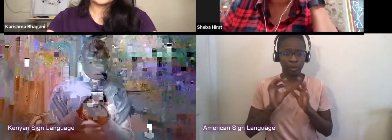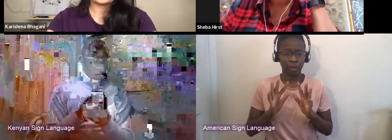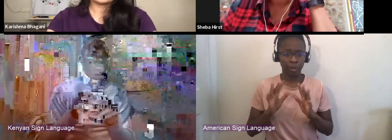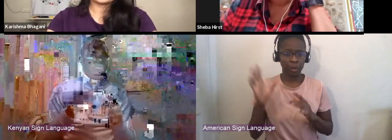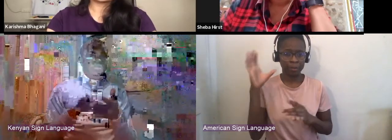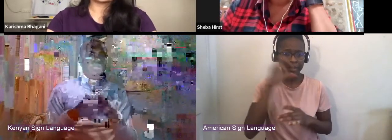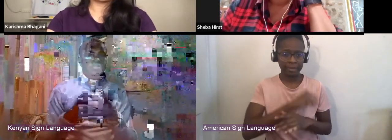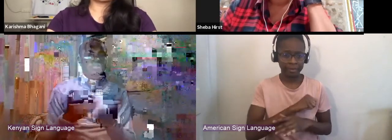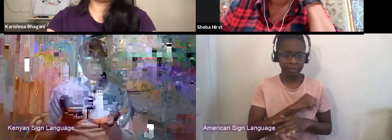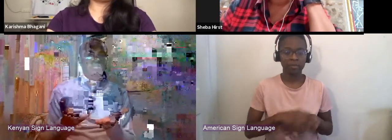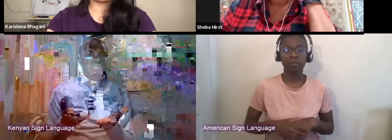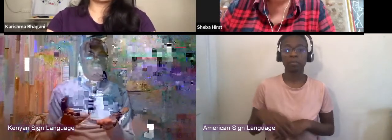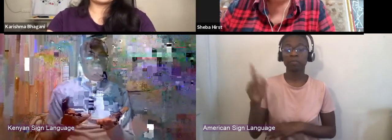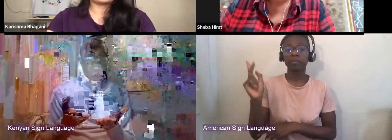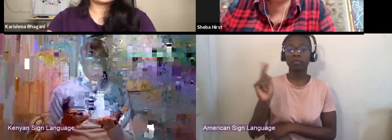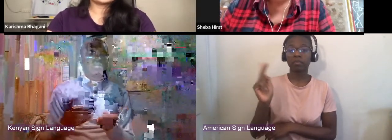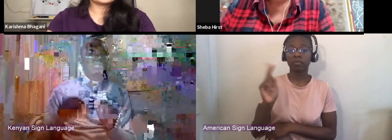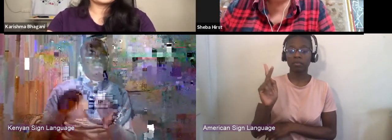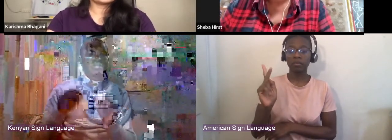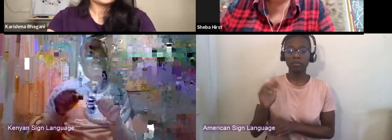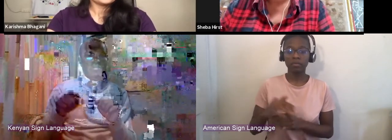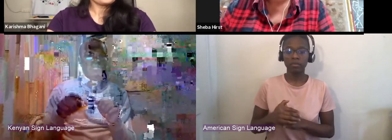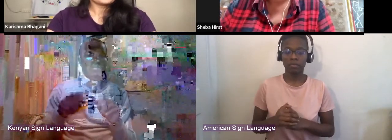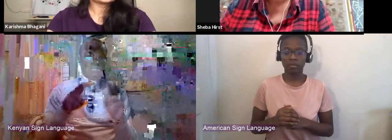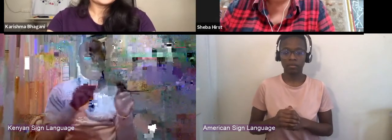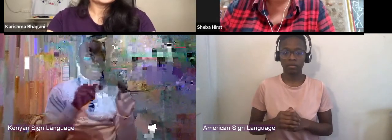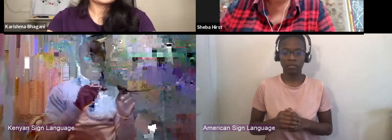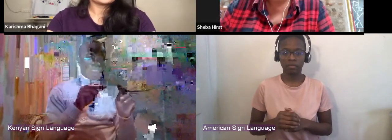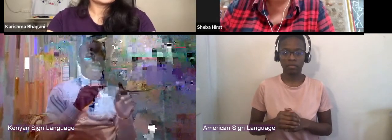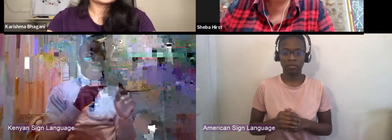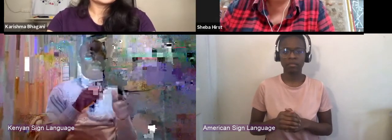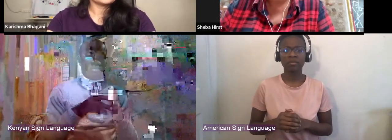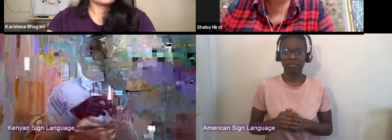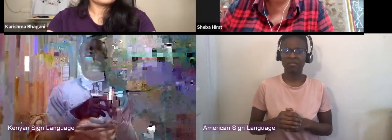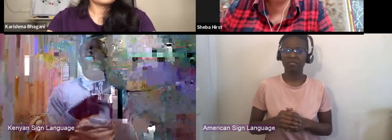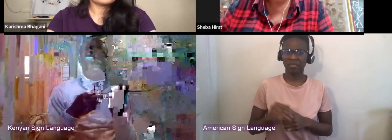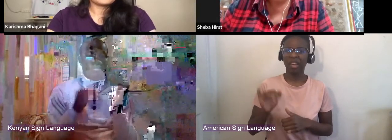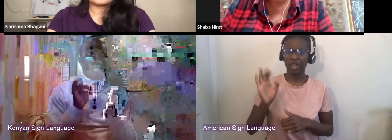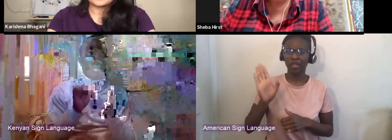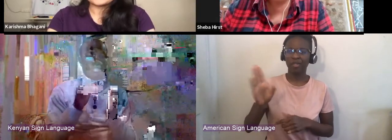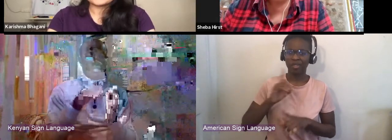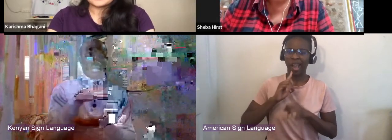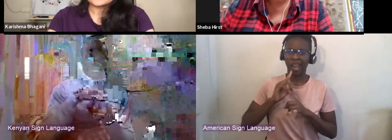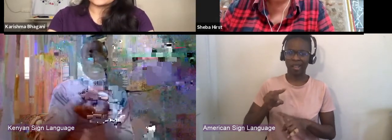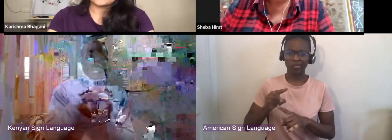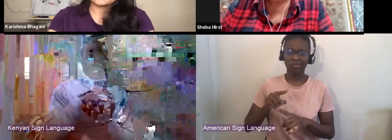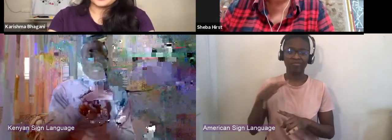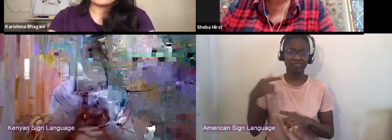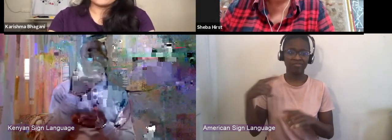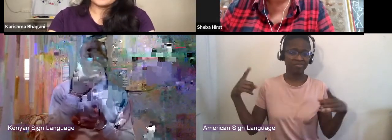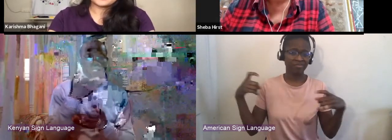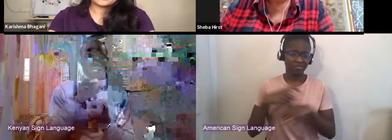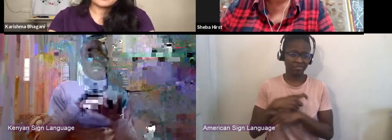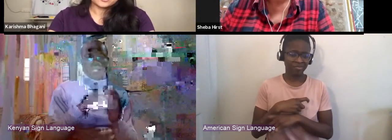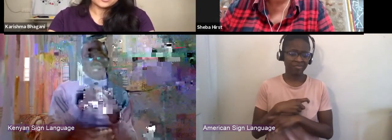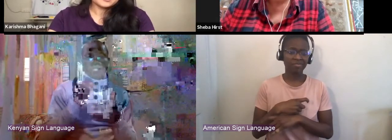Yeah, no, it's a very complex answer because that is the nature of the kind of work that we have to do